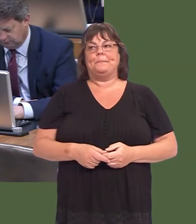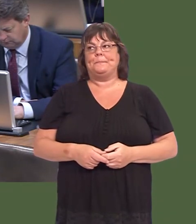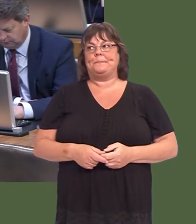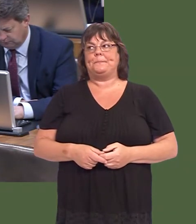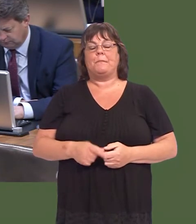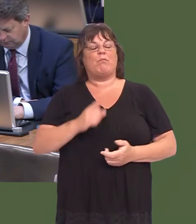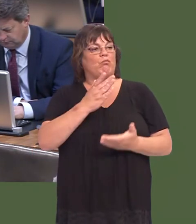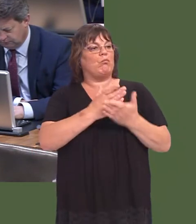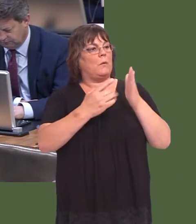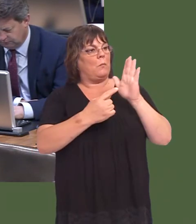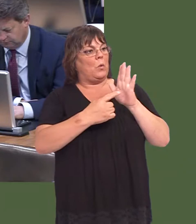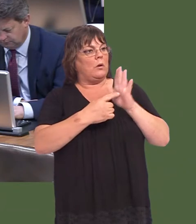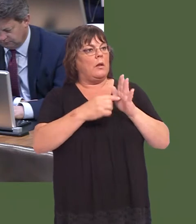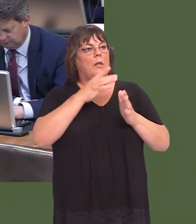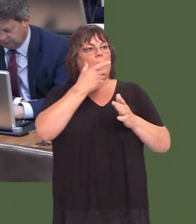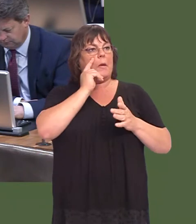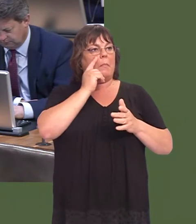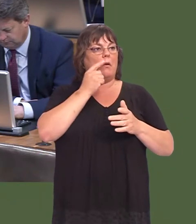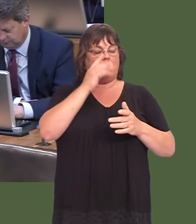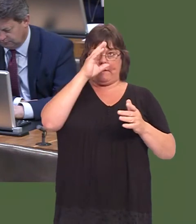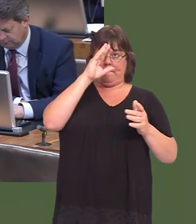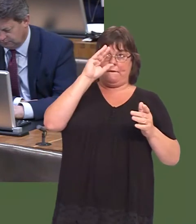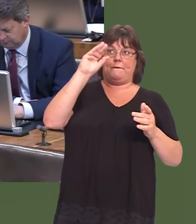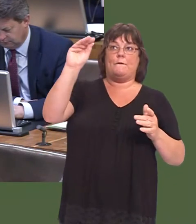But it is hugely important that people are able to provide intelligence to the enforcement